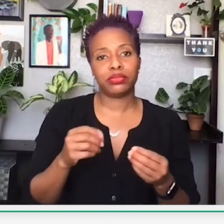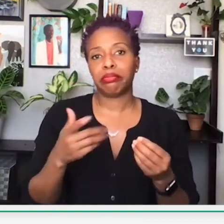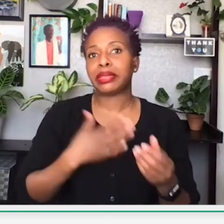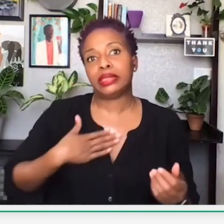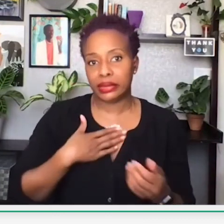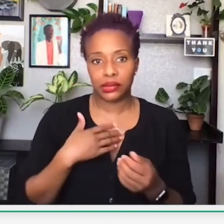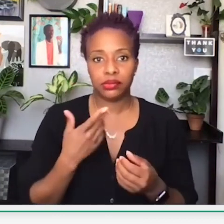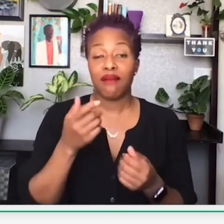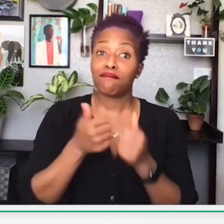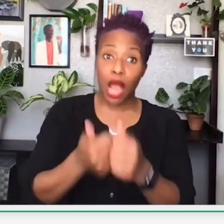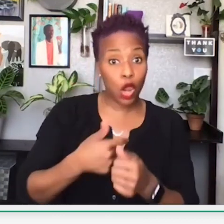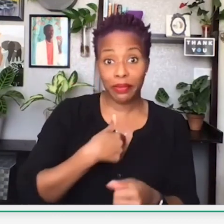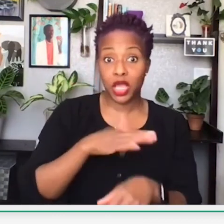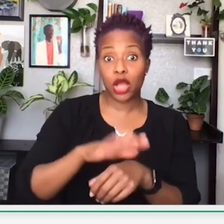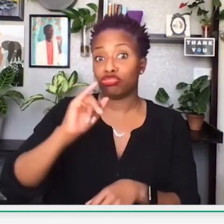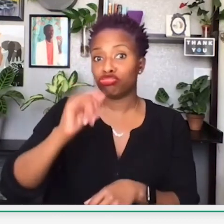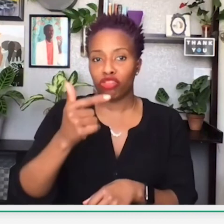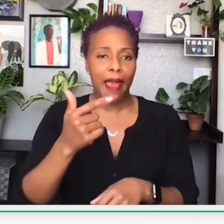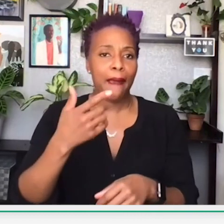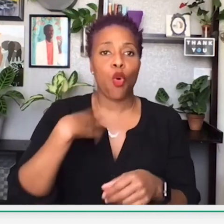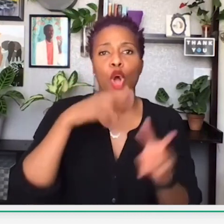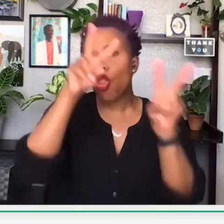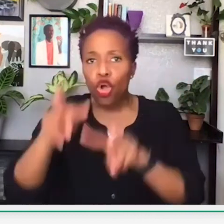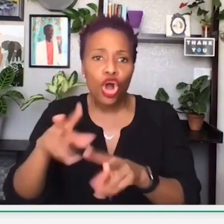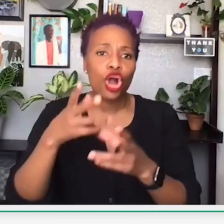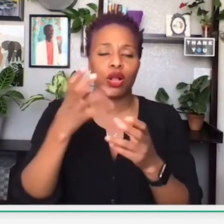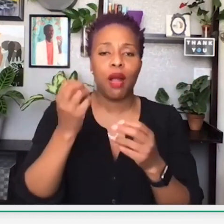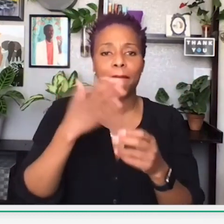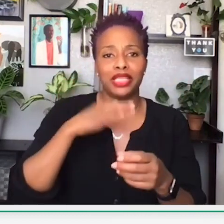So if you want to learn more, please feel free to follow me on Instagram.